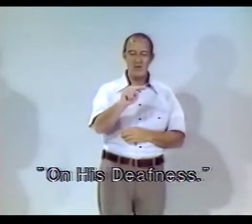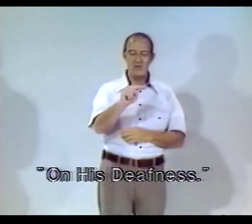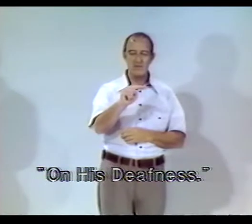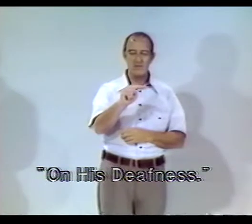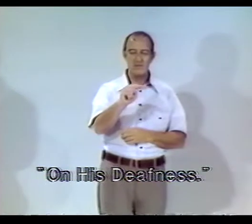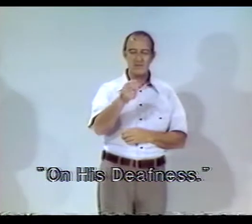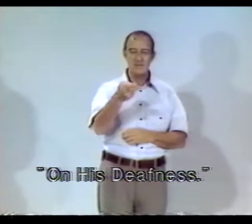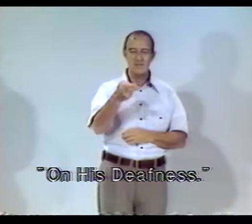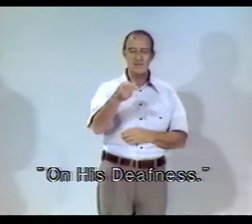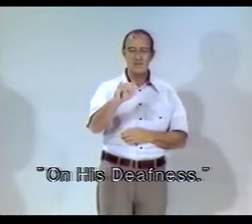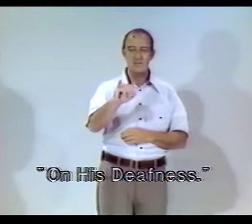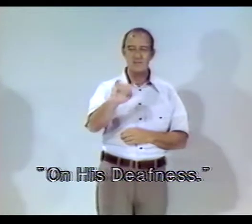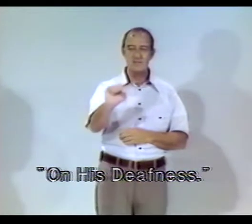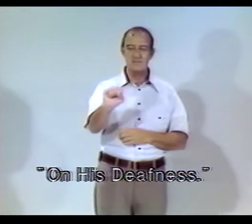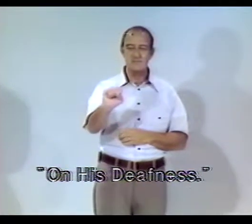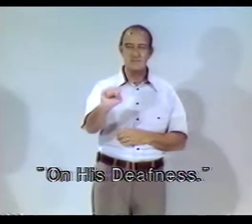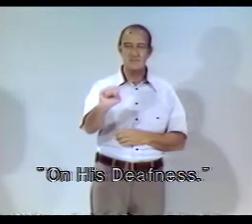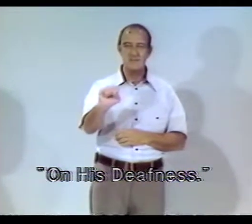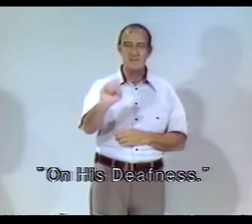ENTITLED...